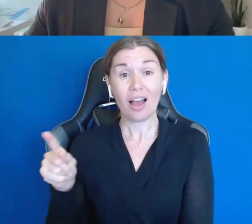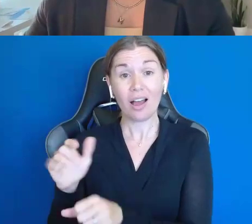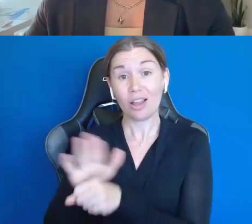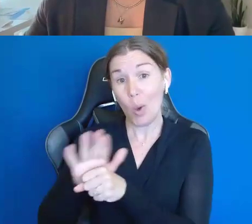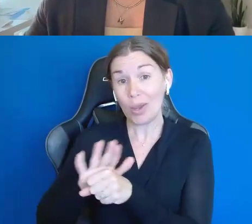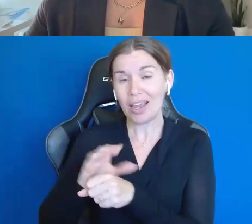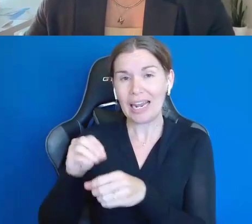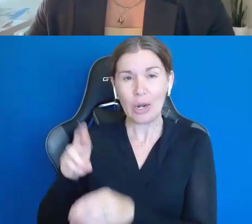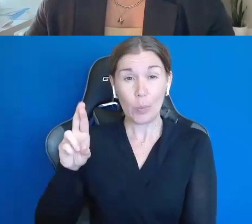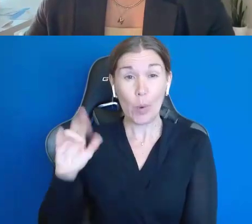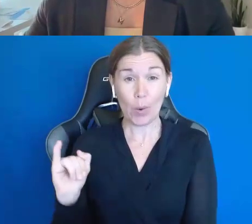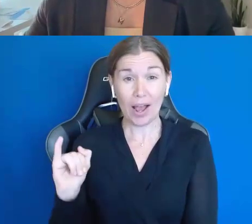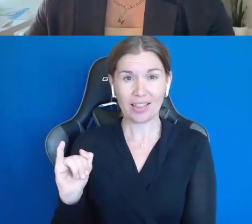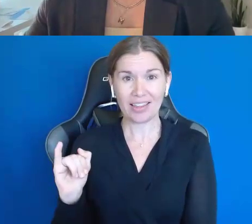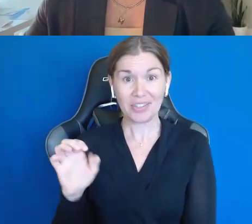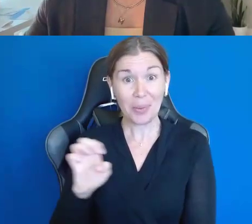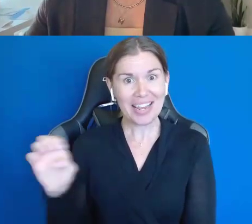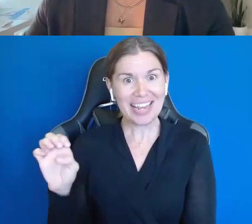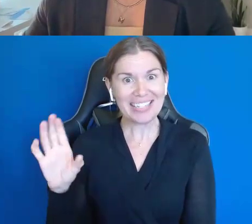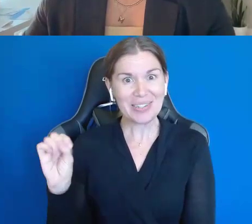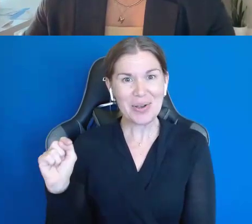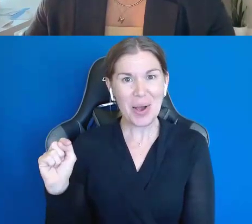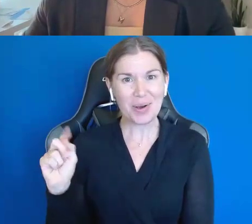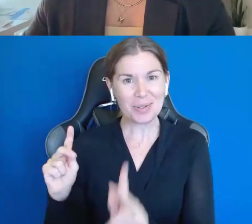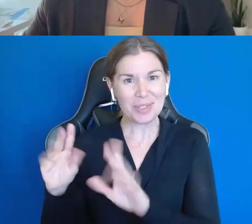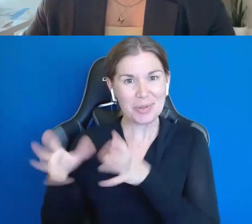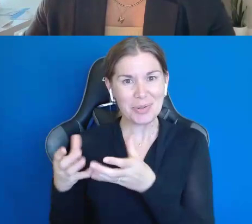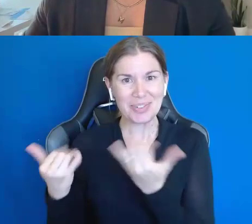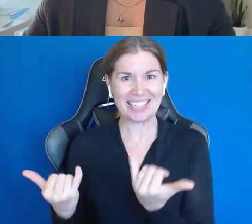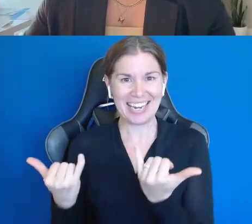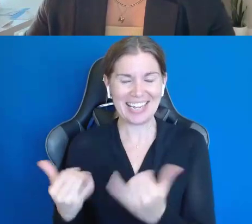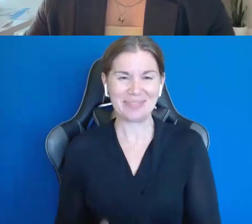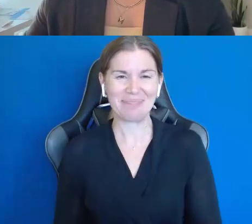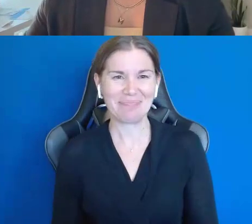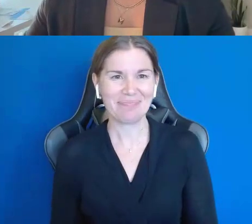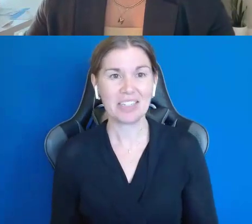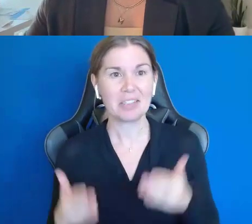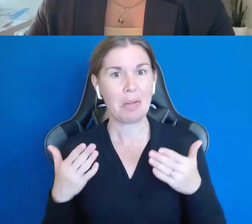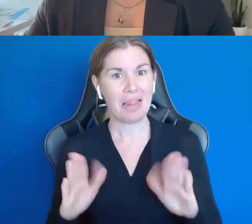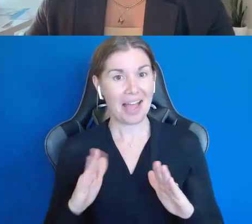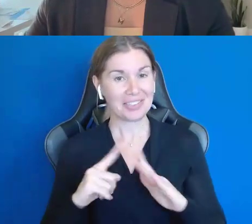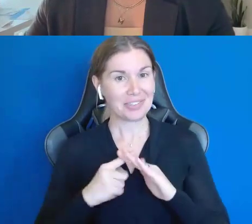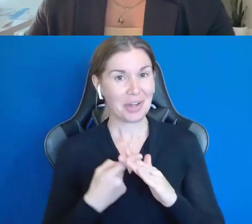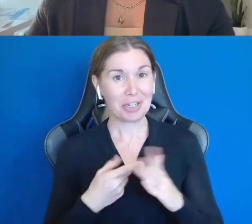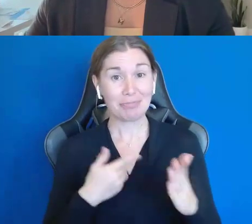So, we've got the east coast crew today. So, let's get started! Let's get into it!